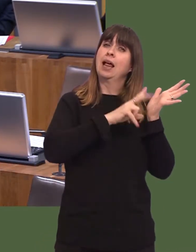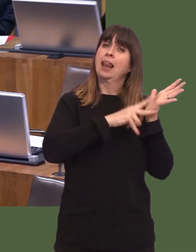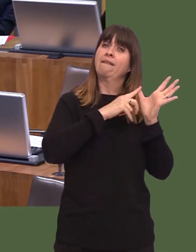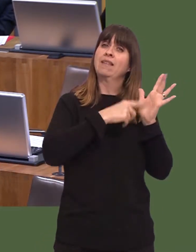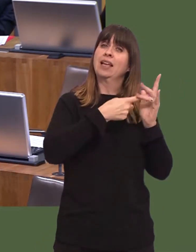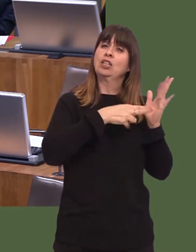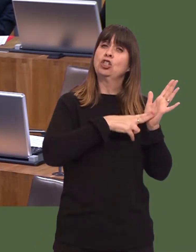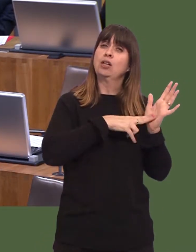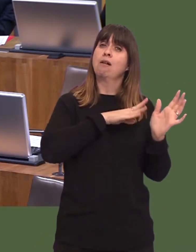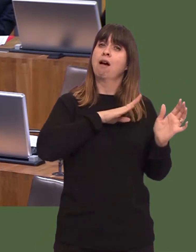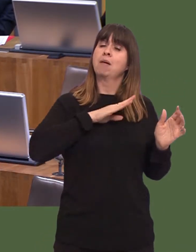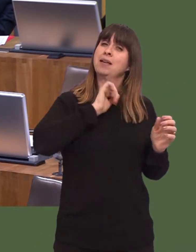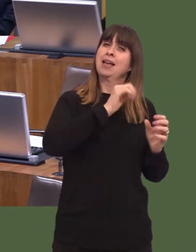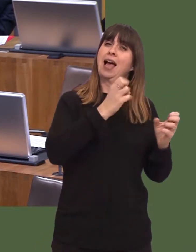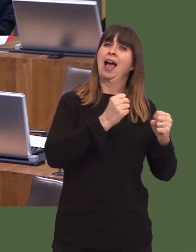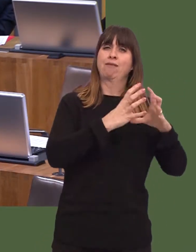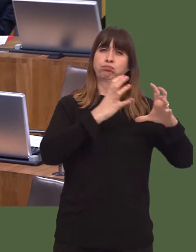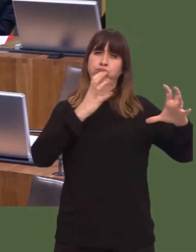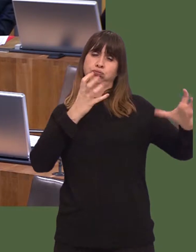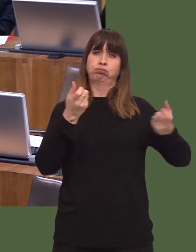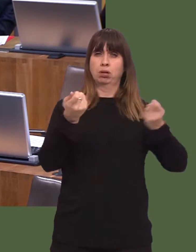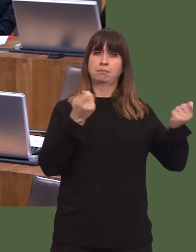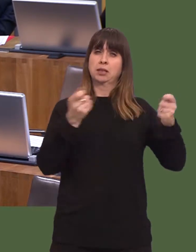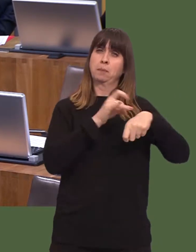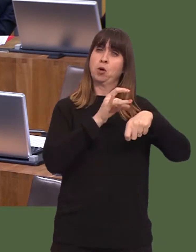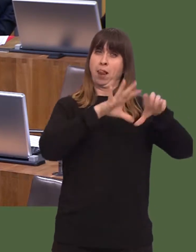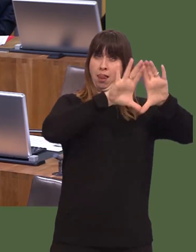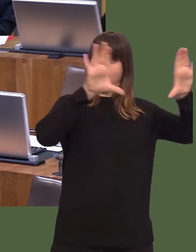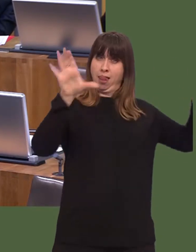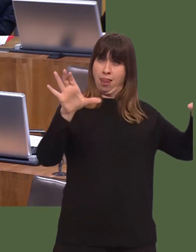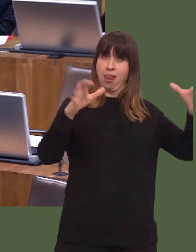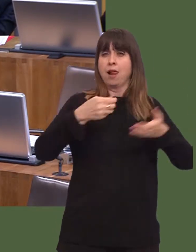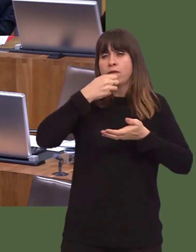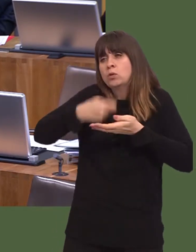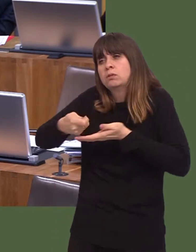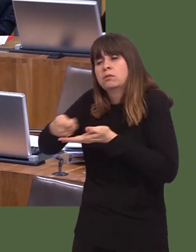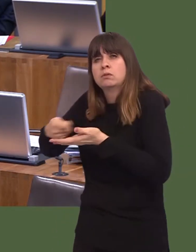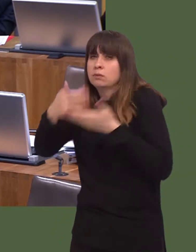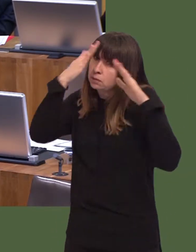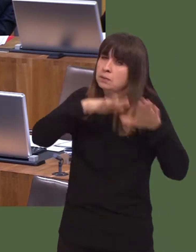Iíve seen and met many of the people who are homeless. They have very different stories to tell.